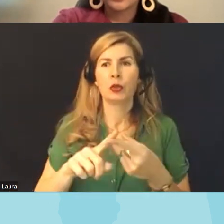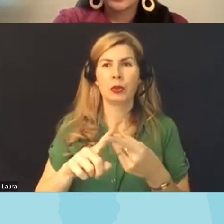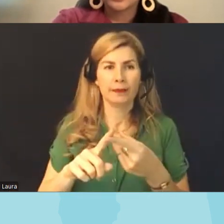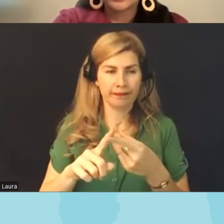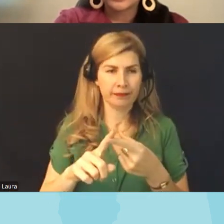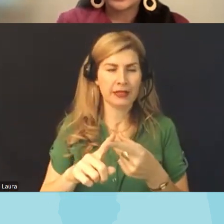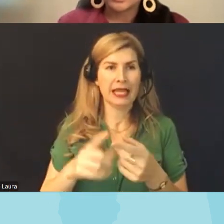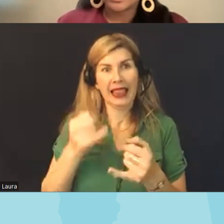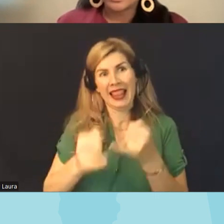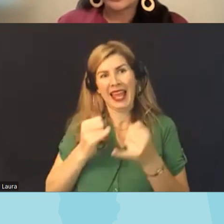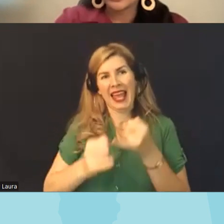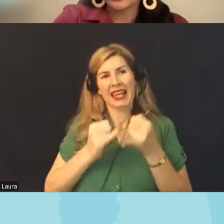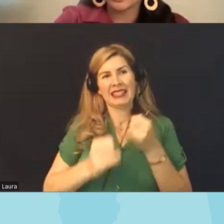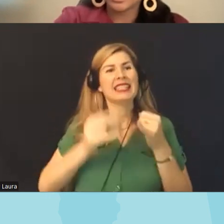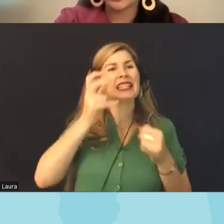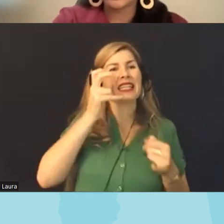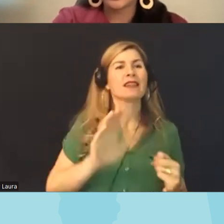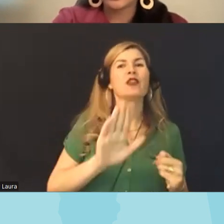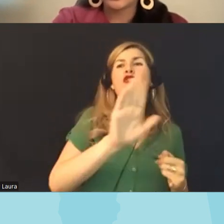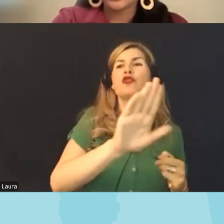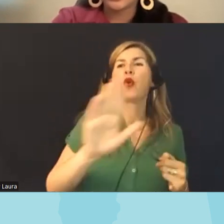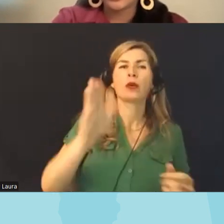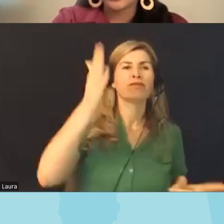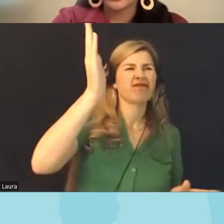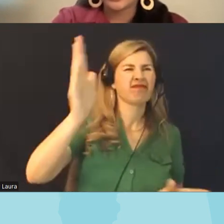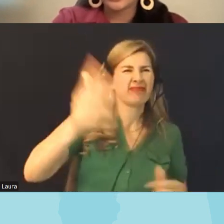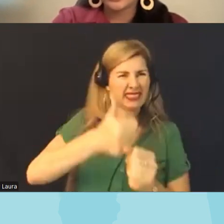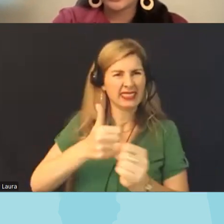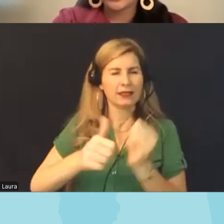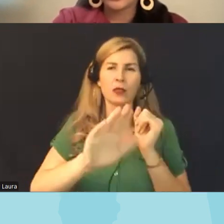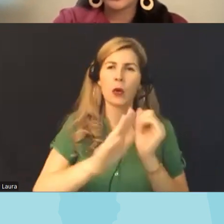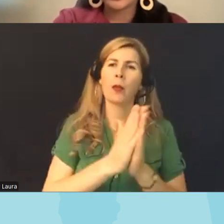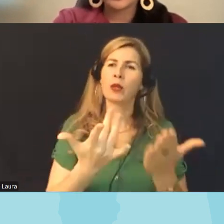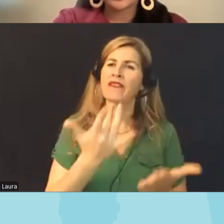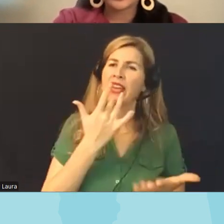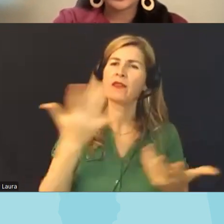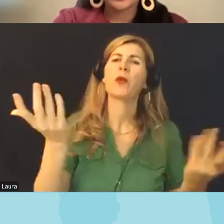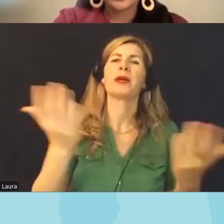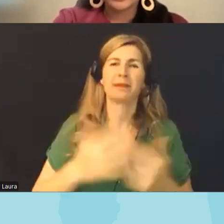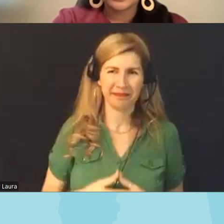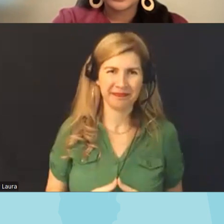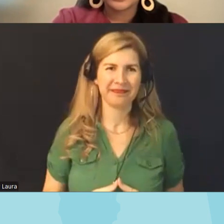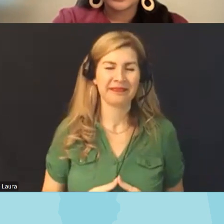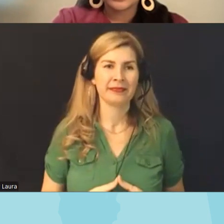a little bit from each of you about your favorite band books um and anything else you want to add to